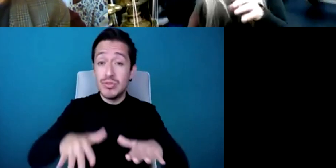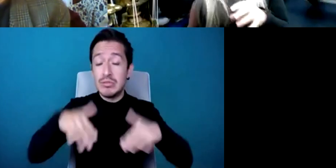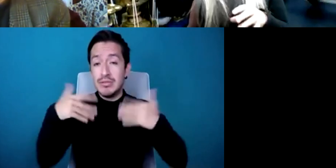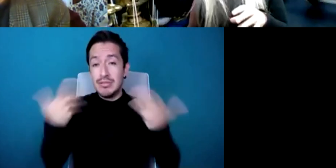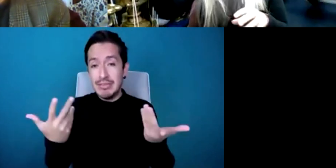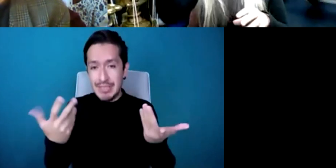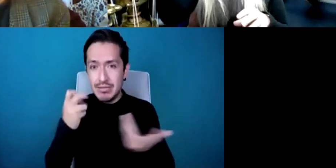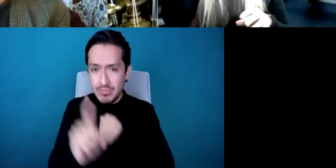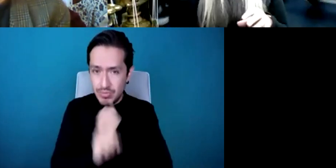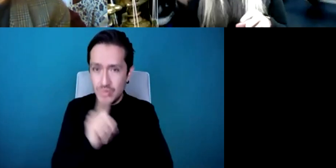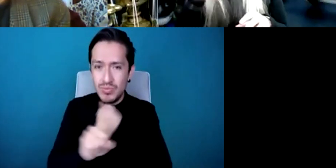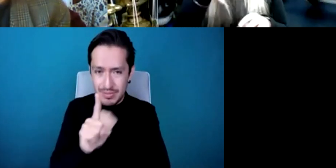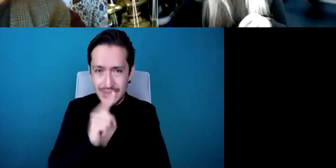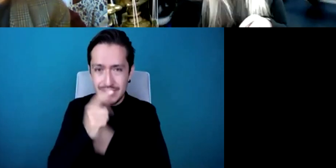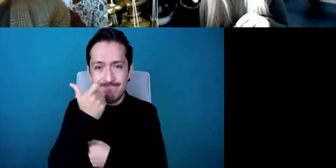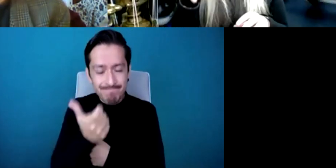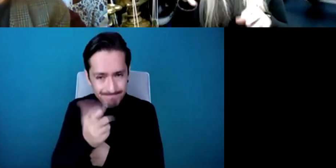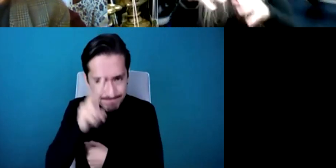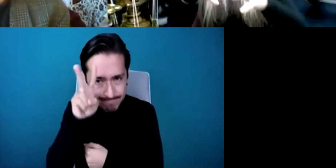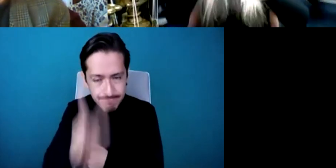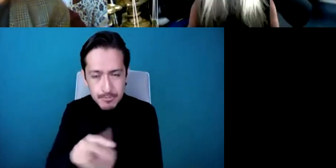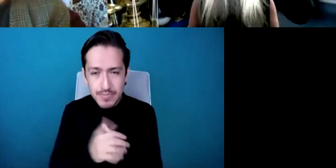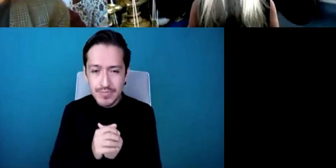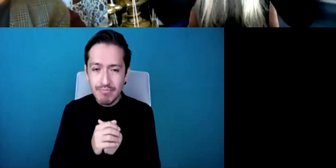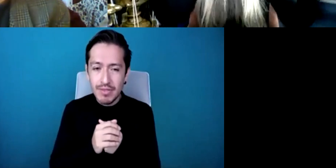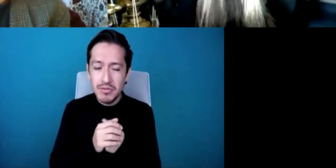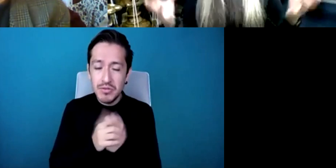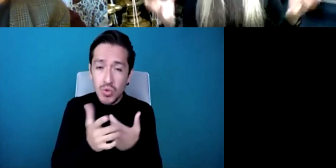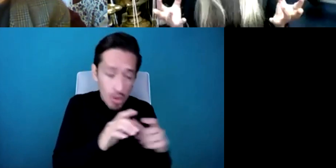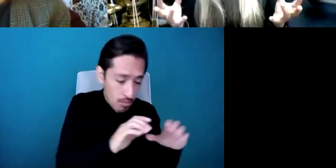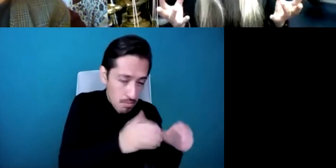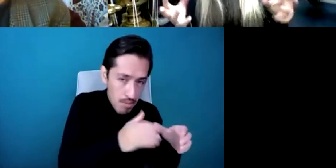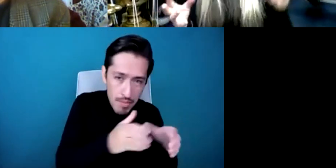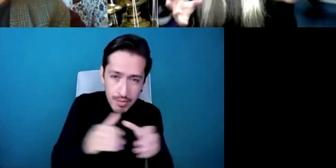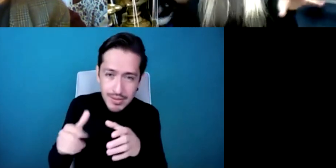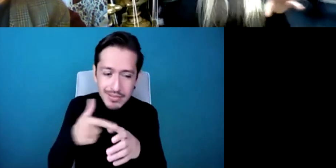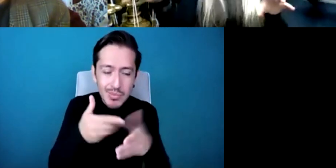of the commissions are shared so an orchestra, will build a consortium of maybe five or six